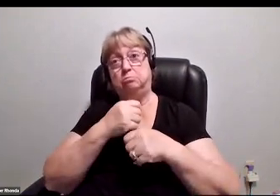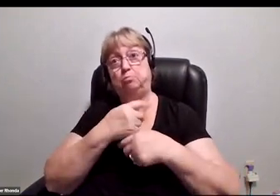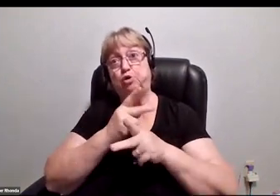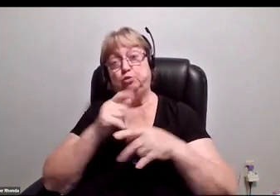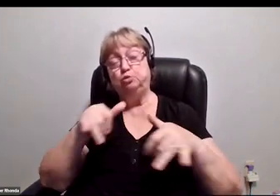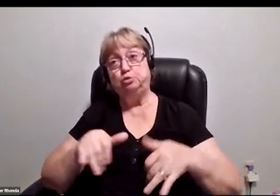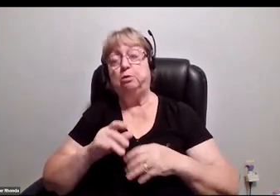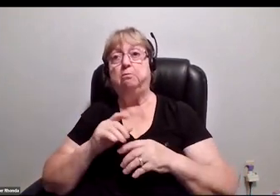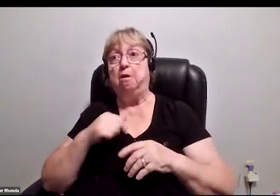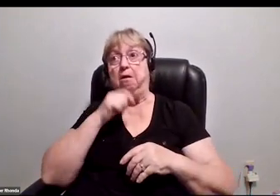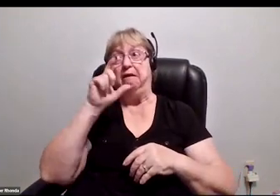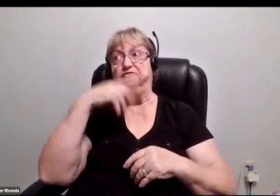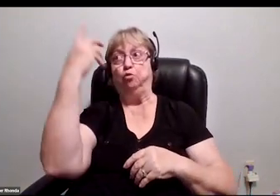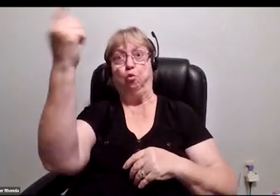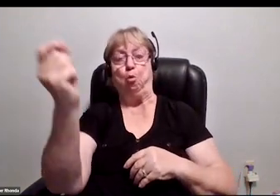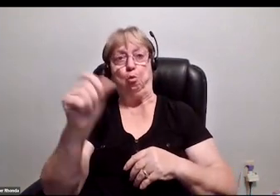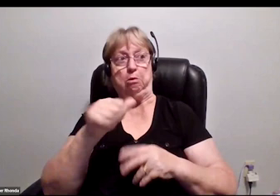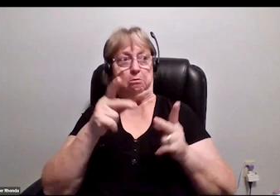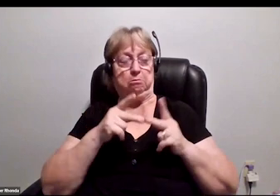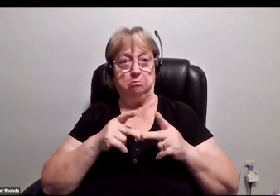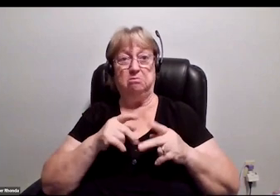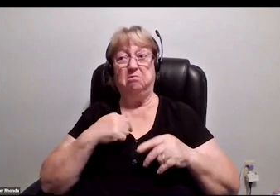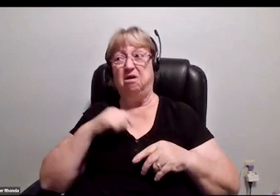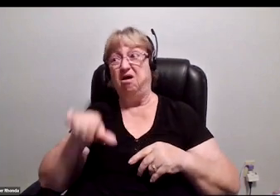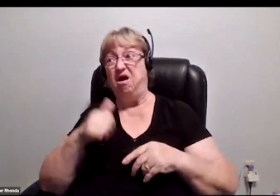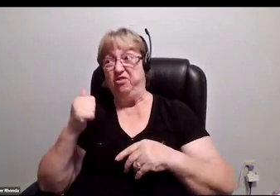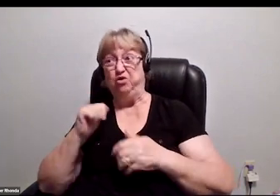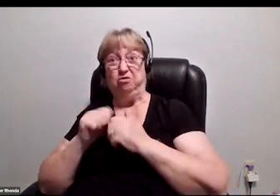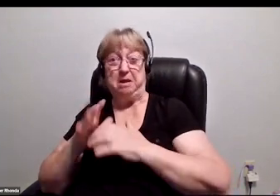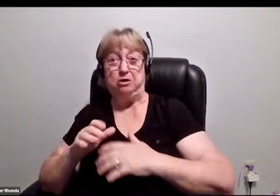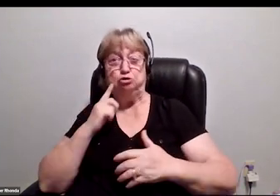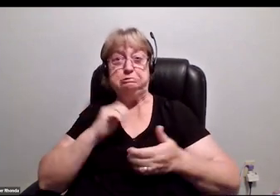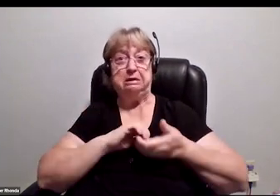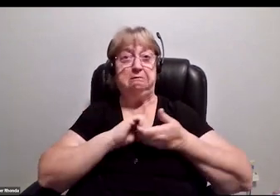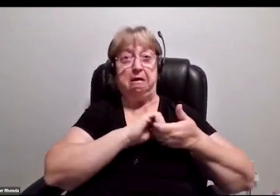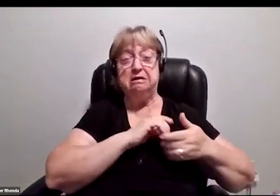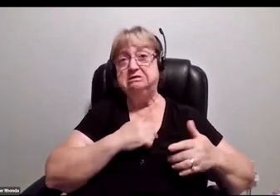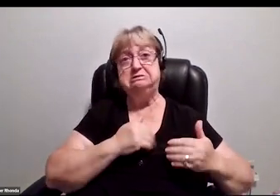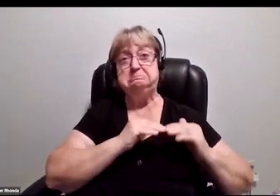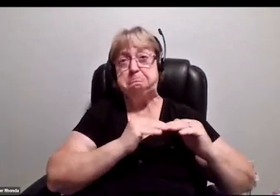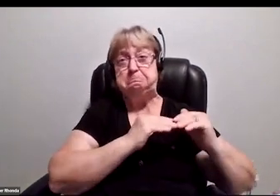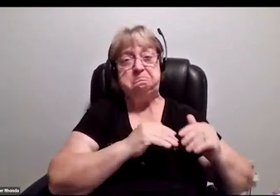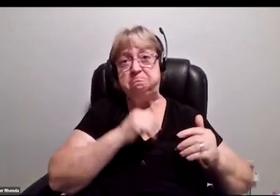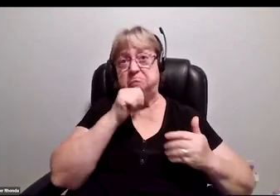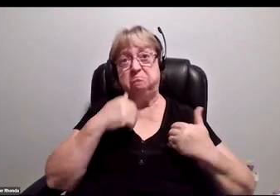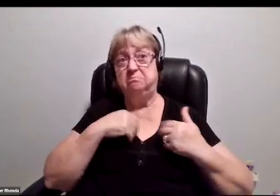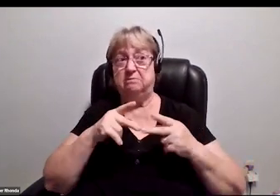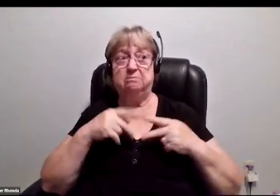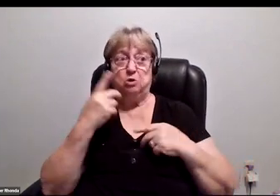a lot of my colleagues and competitors did not have anywhere to go and were losing out on work.